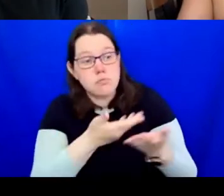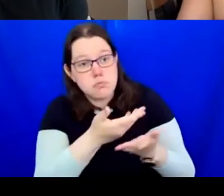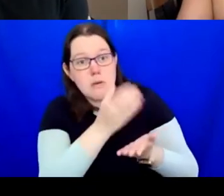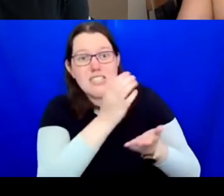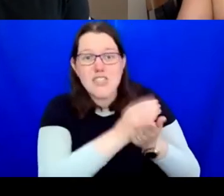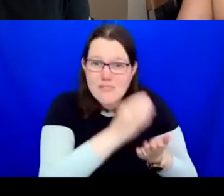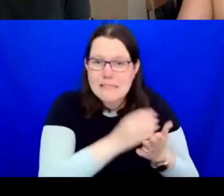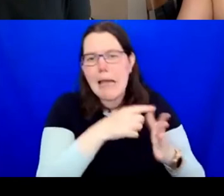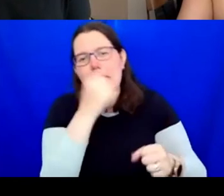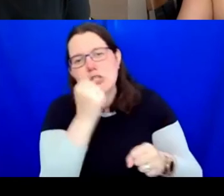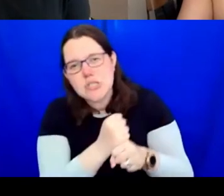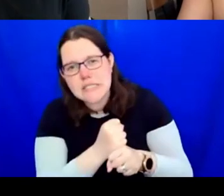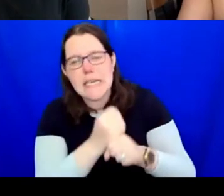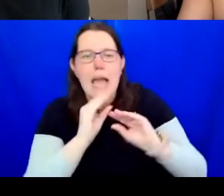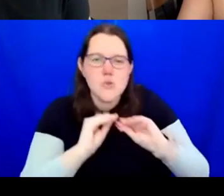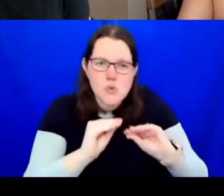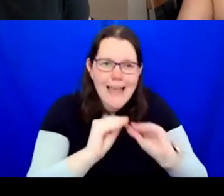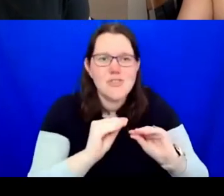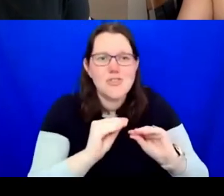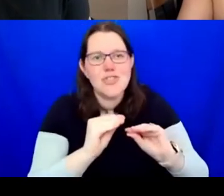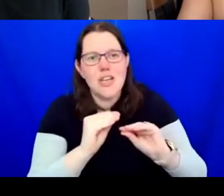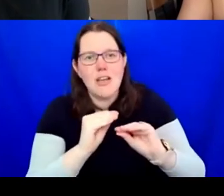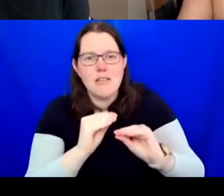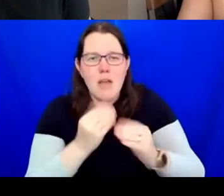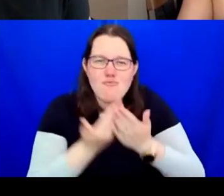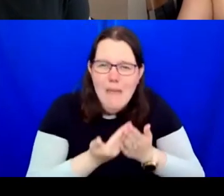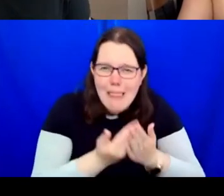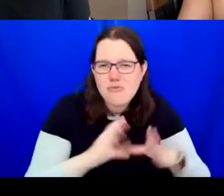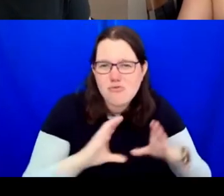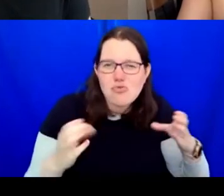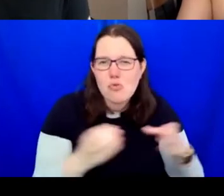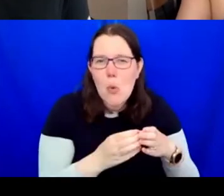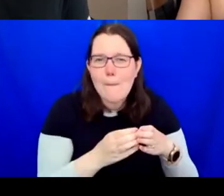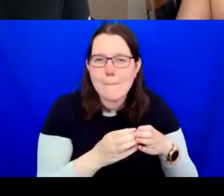So, we're really determined to get that message out as far as possible. We haven't cracked it